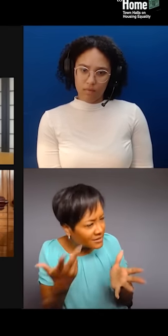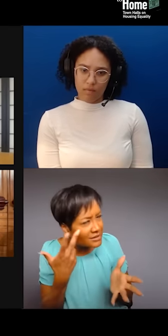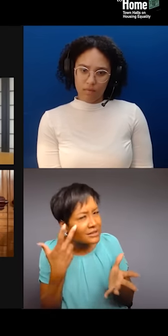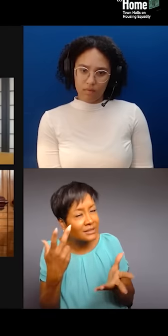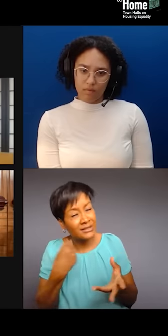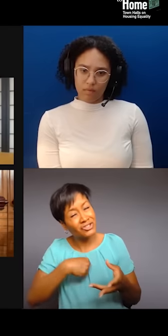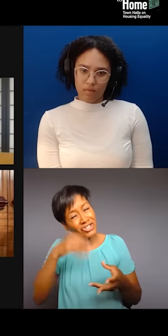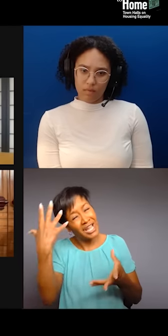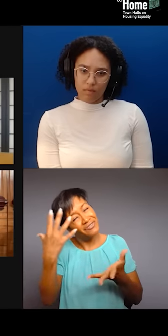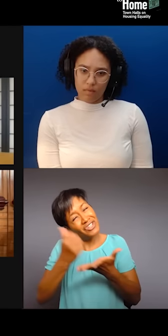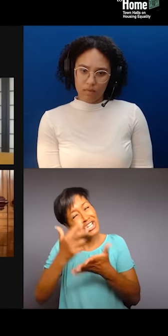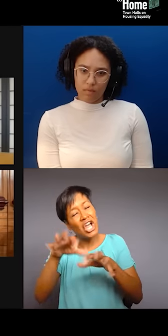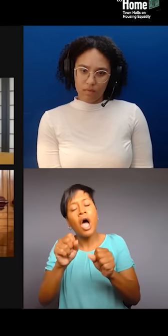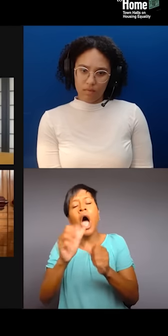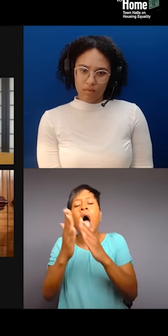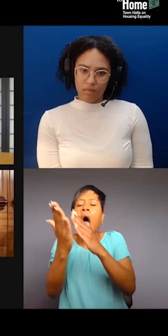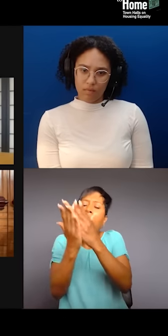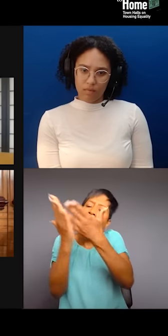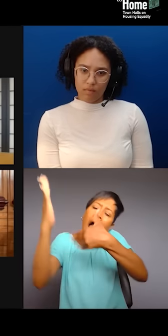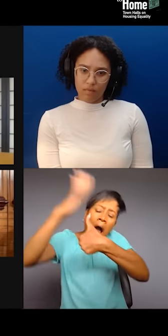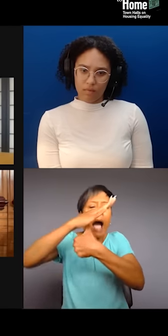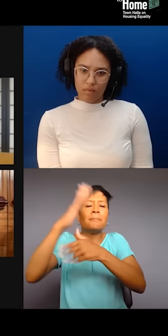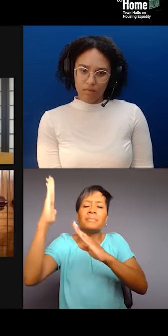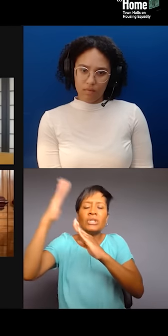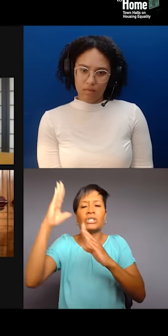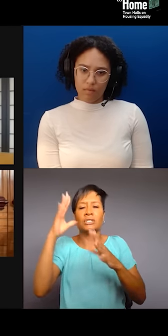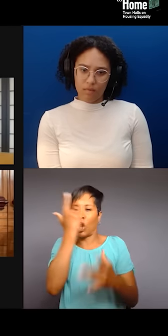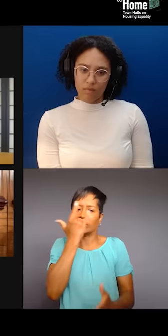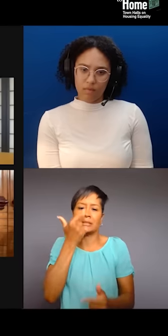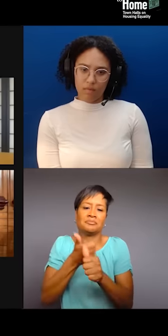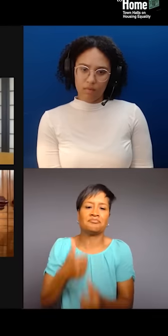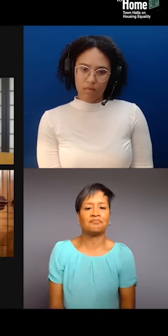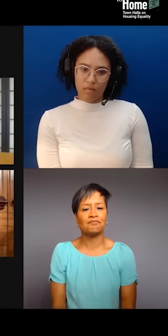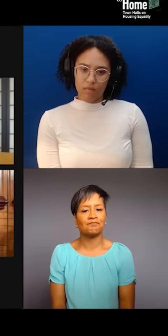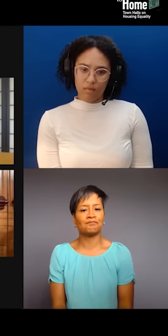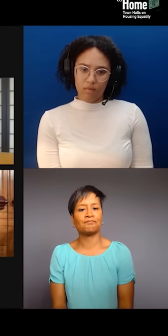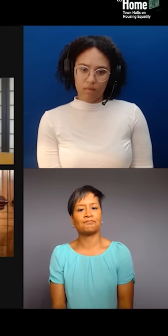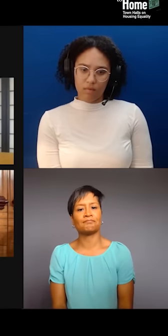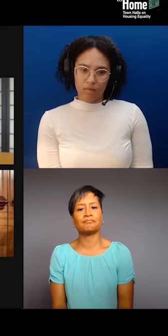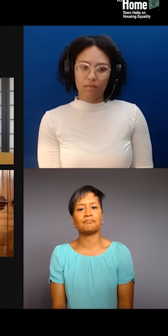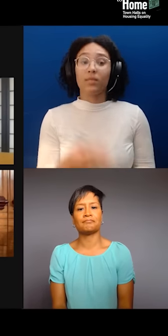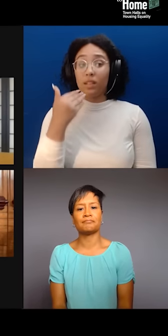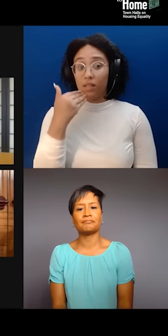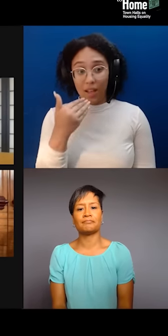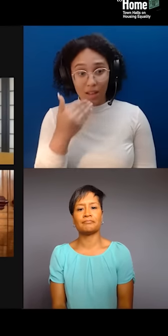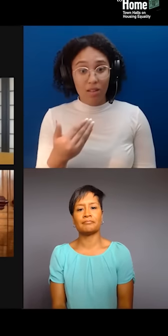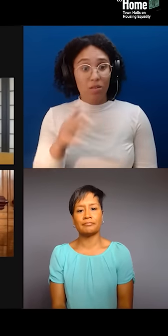I want to say thank you so much panel for that dynamic conversation. Clearly, we could have talked for another hour. And thank you, Laura Ortman,